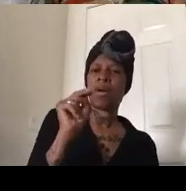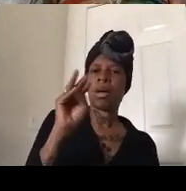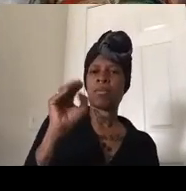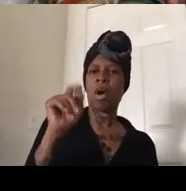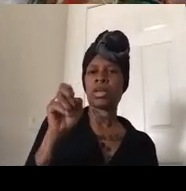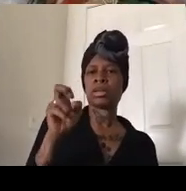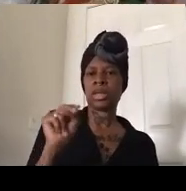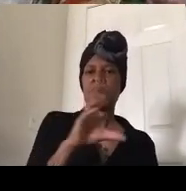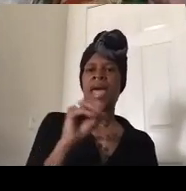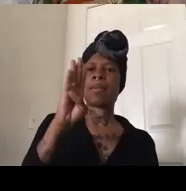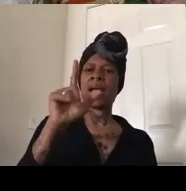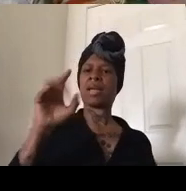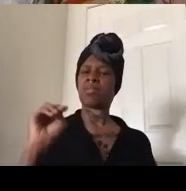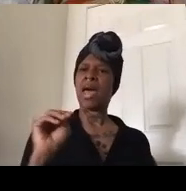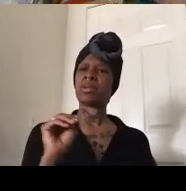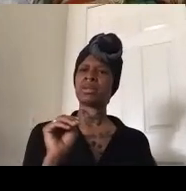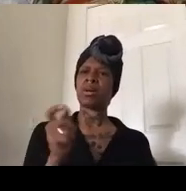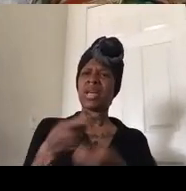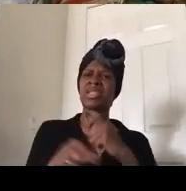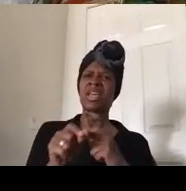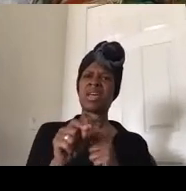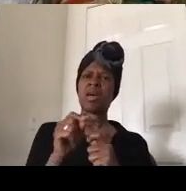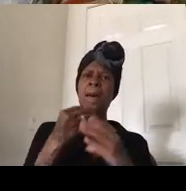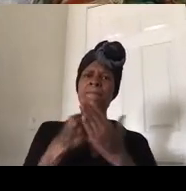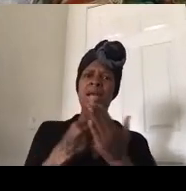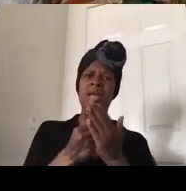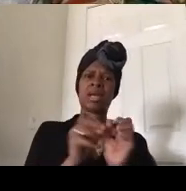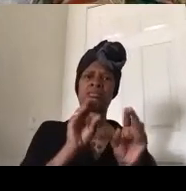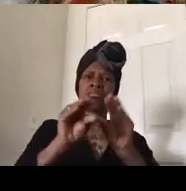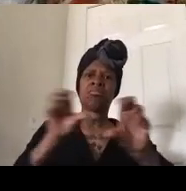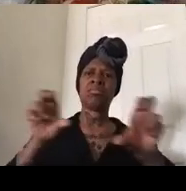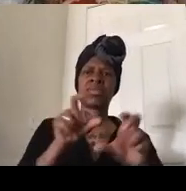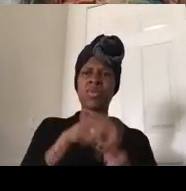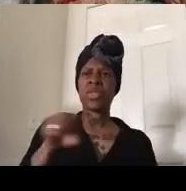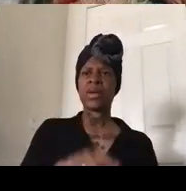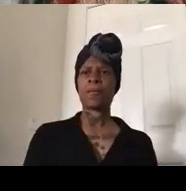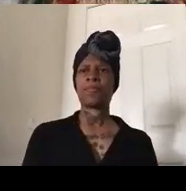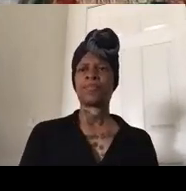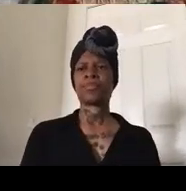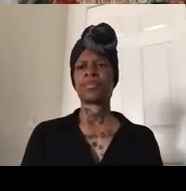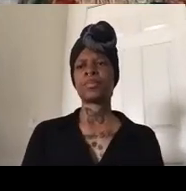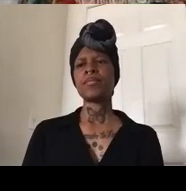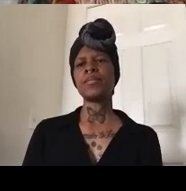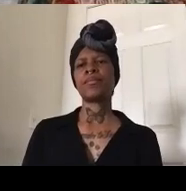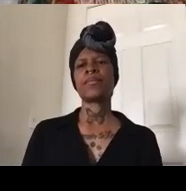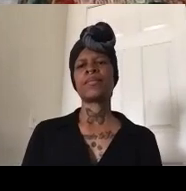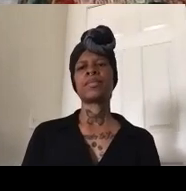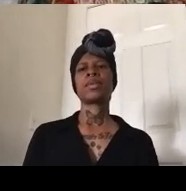things we say under black xmas build black buy black bank black in a second i'm going to give you more things that you can do if you can't